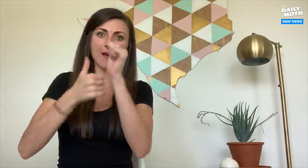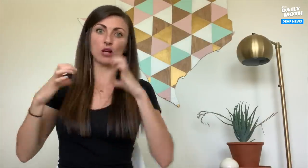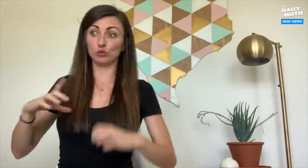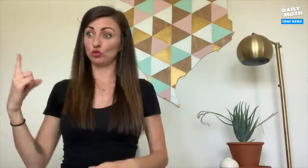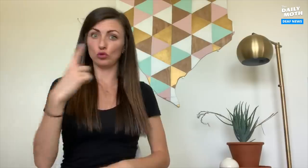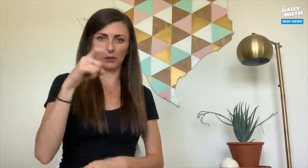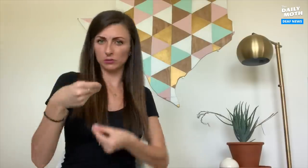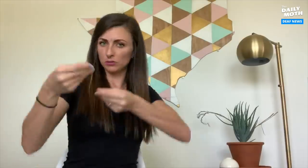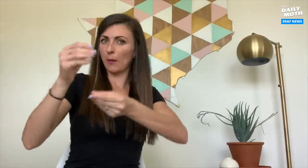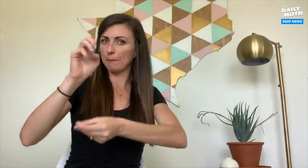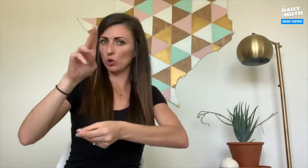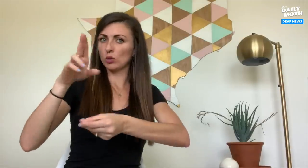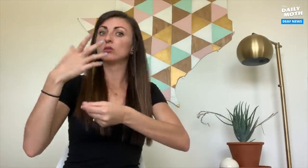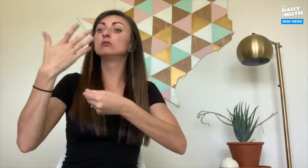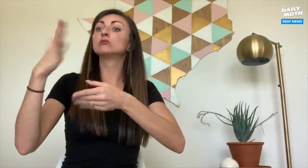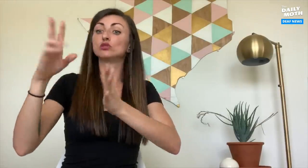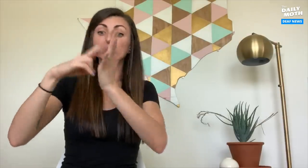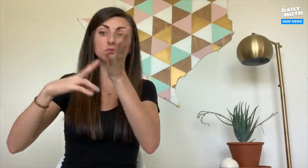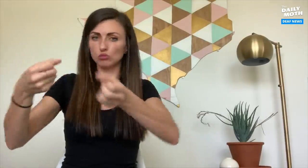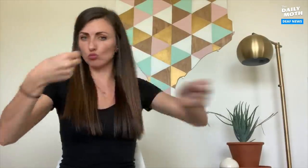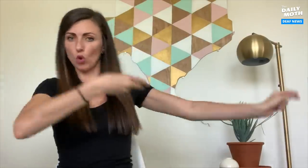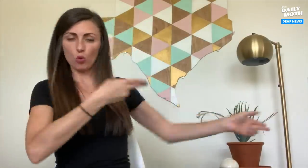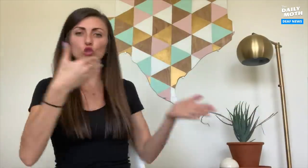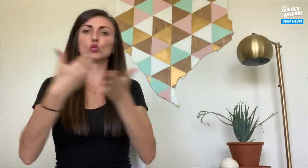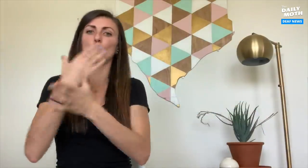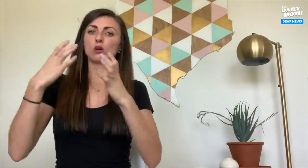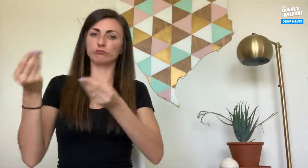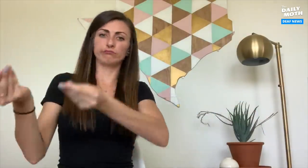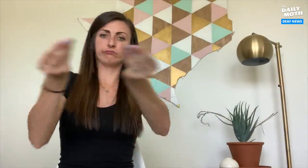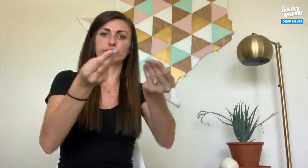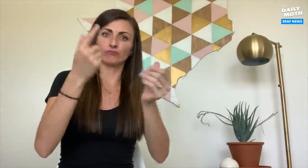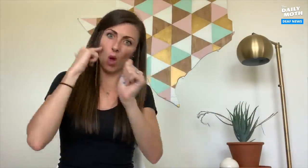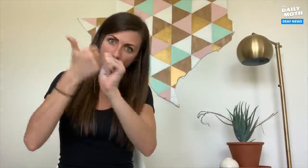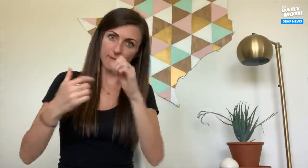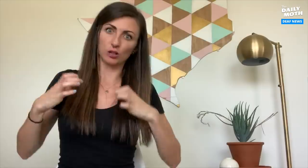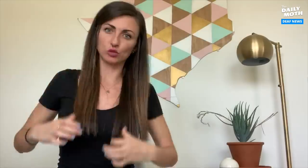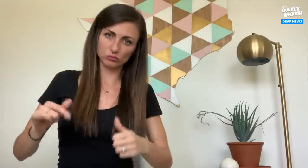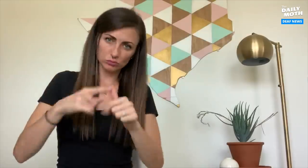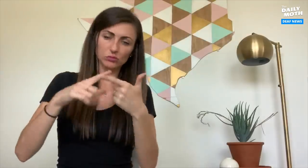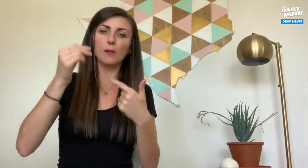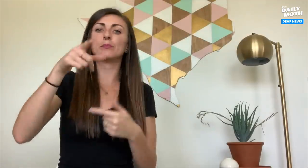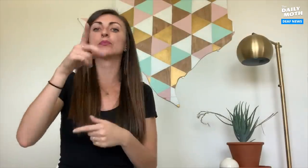for each of their customers to use.